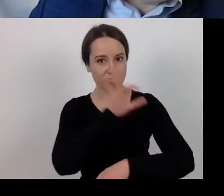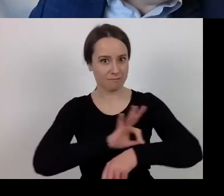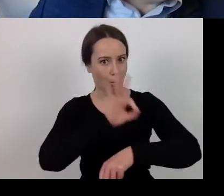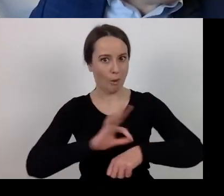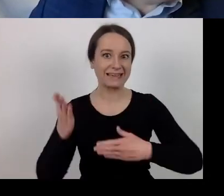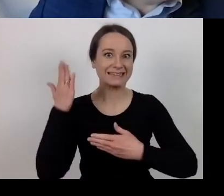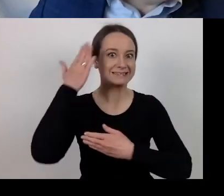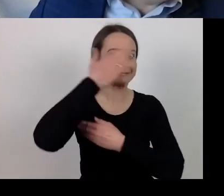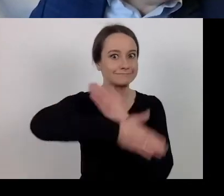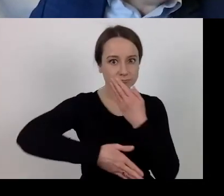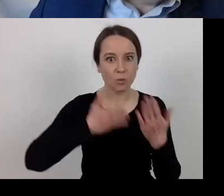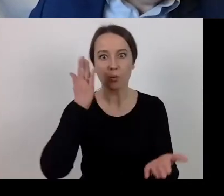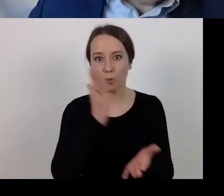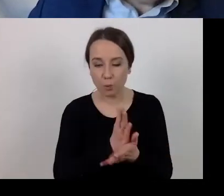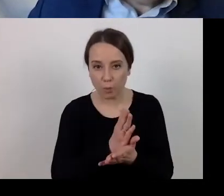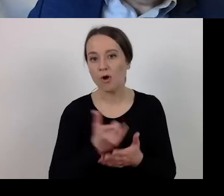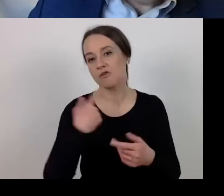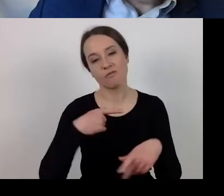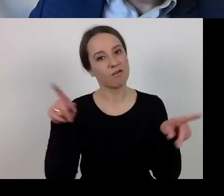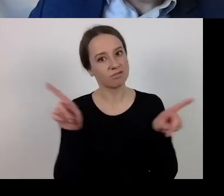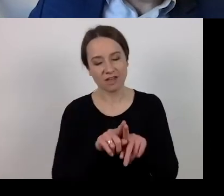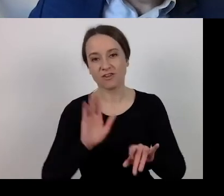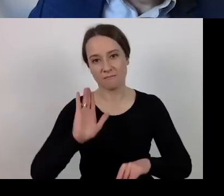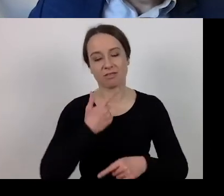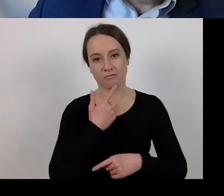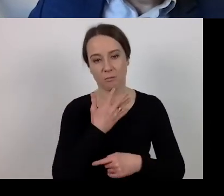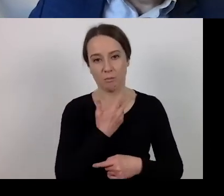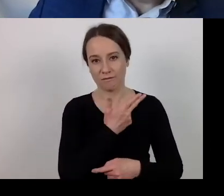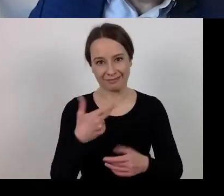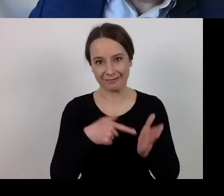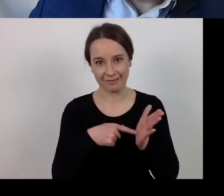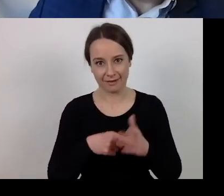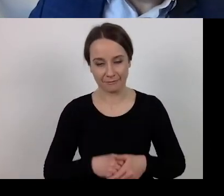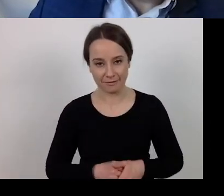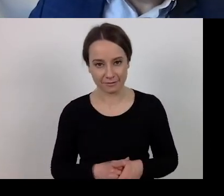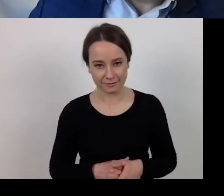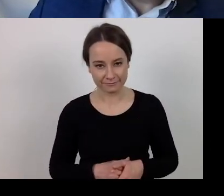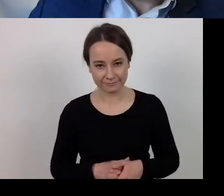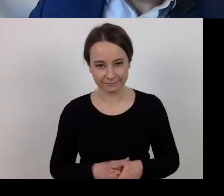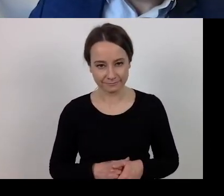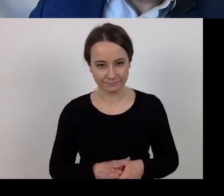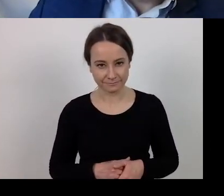and I will talk about it later, you may apply